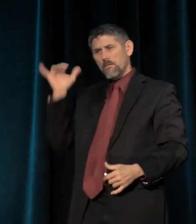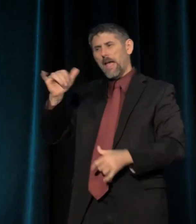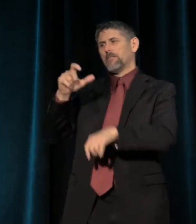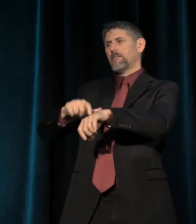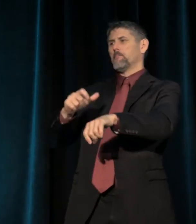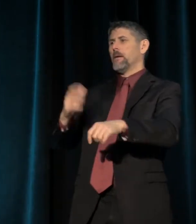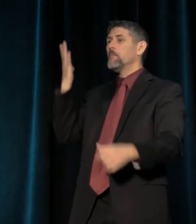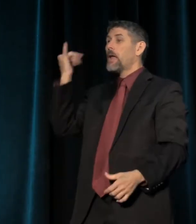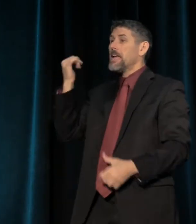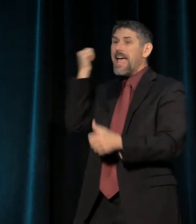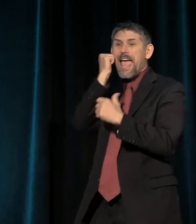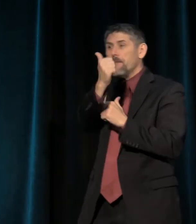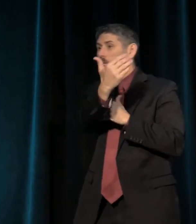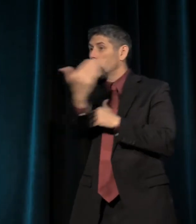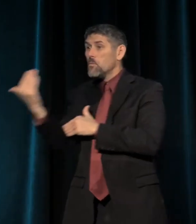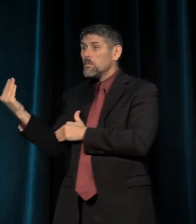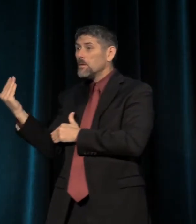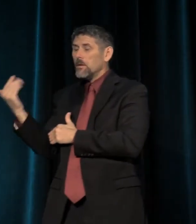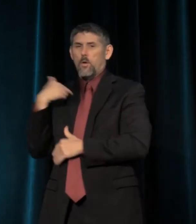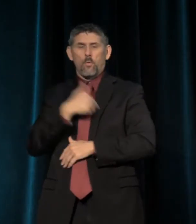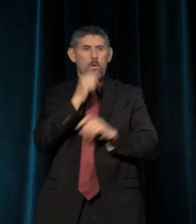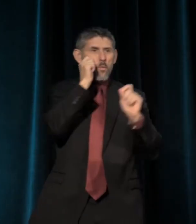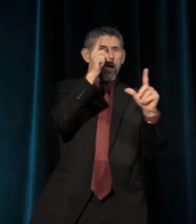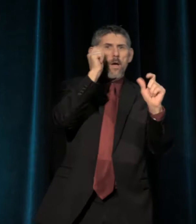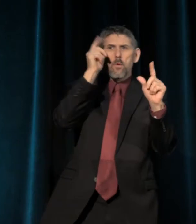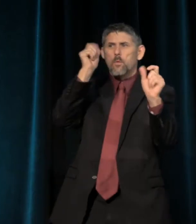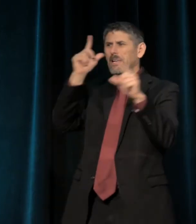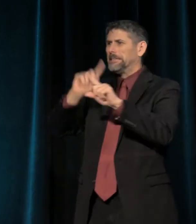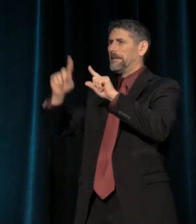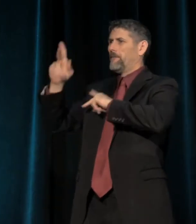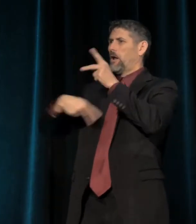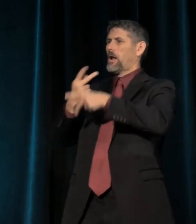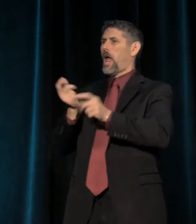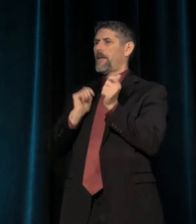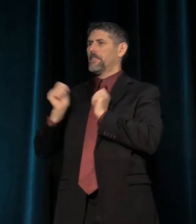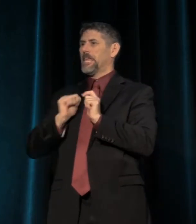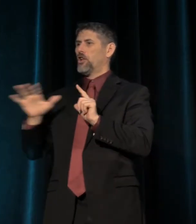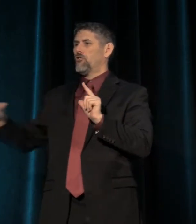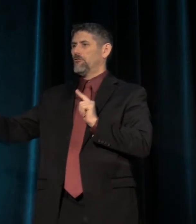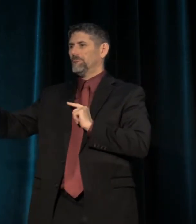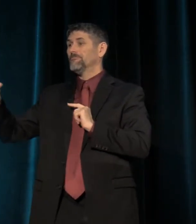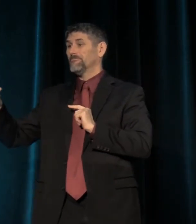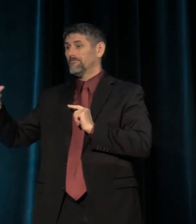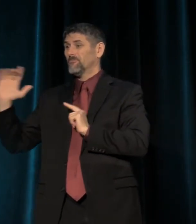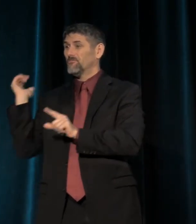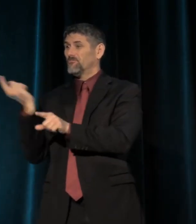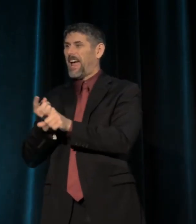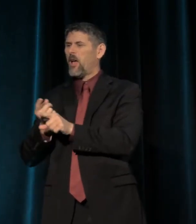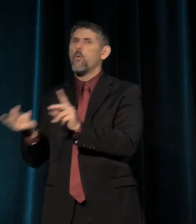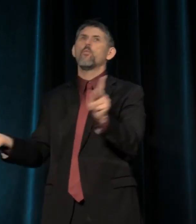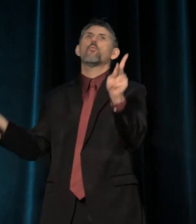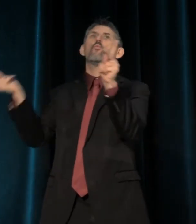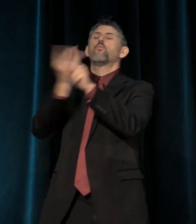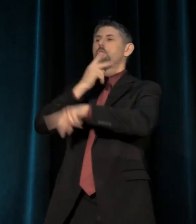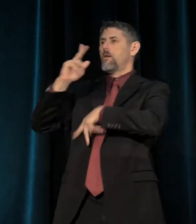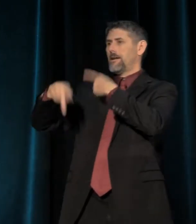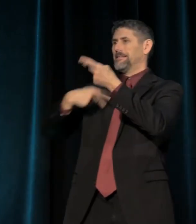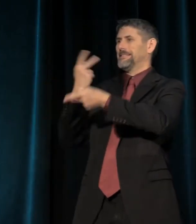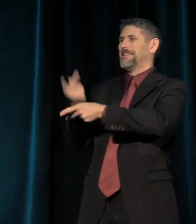Because every morning, we're waking up to a different kind of a theater, right? The worst kind of a theater.